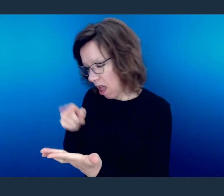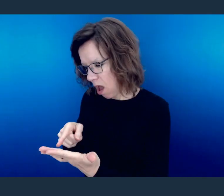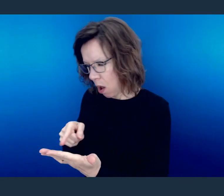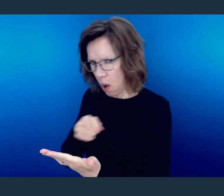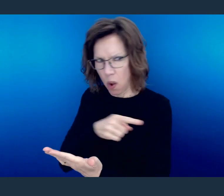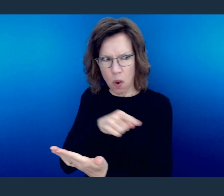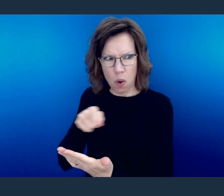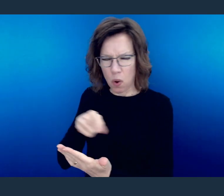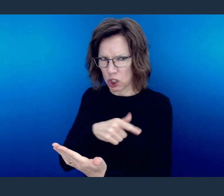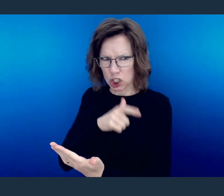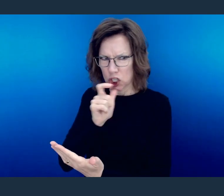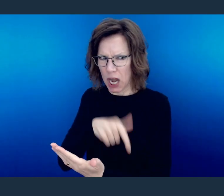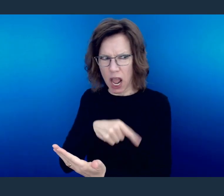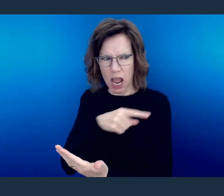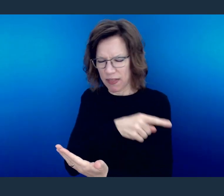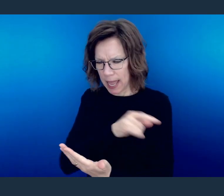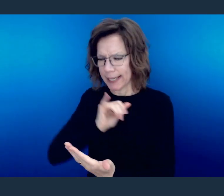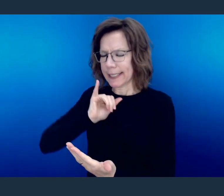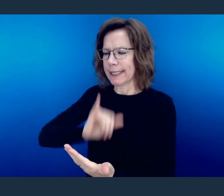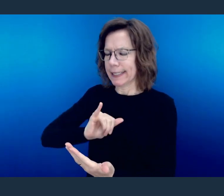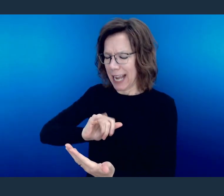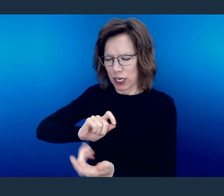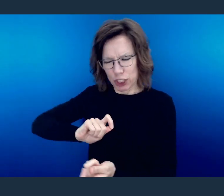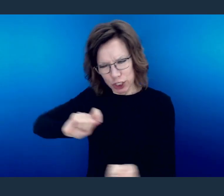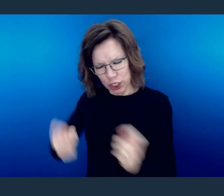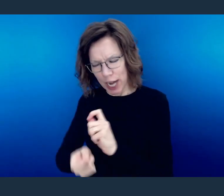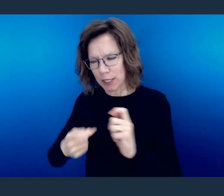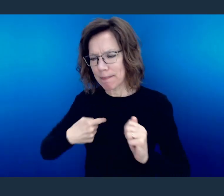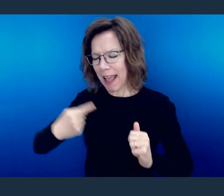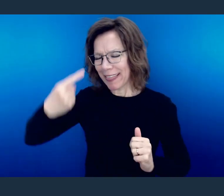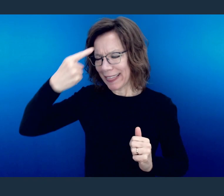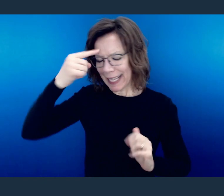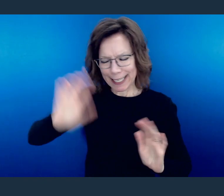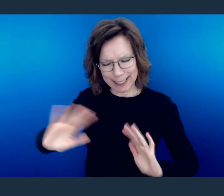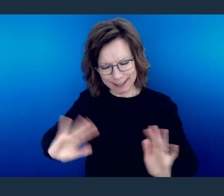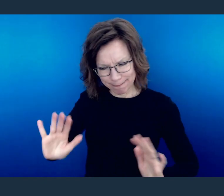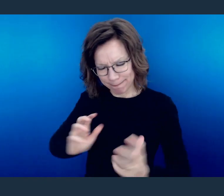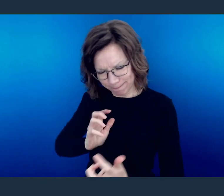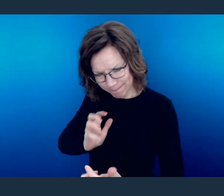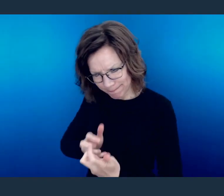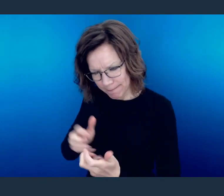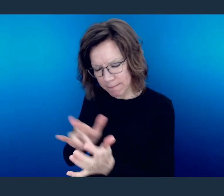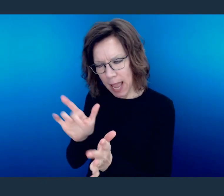And when you conform or transform the way you think based on the word of God, then what